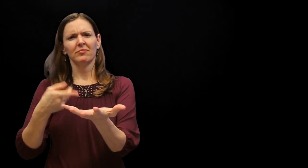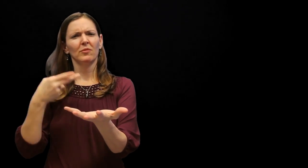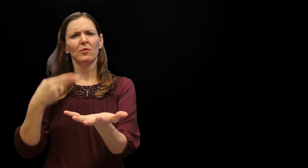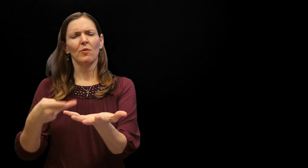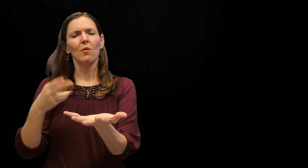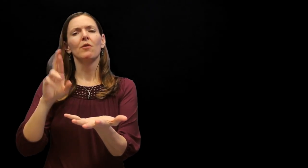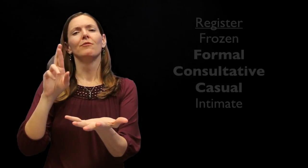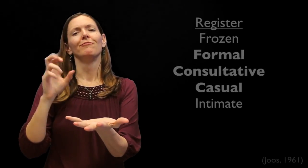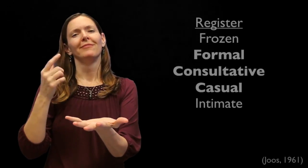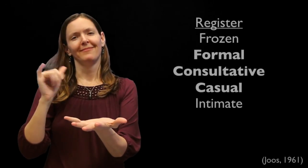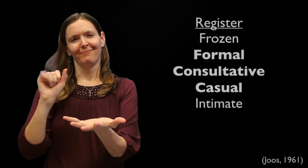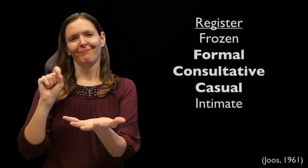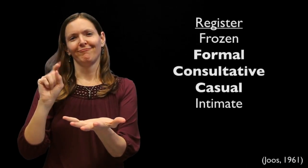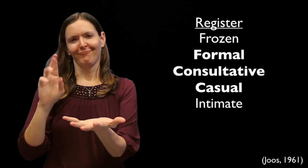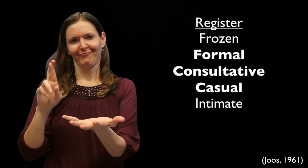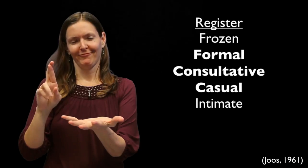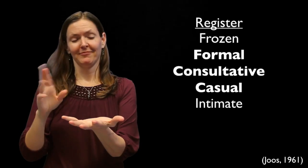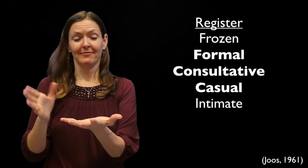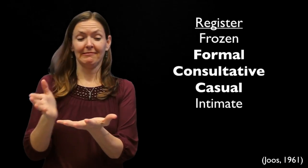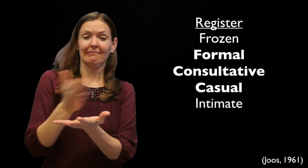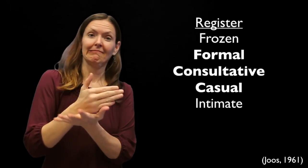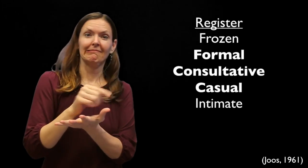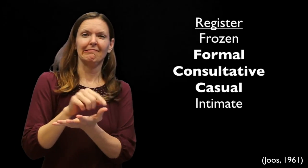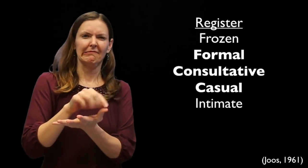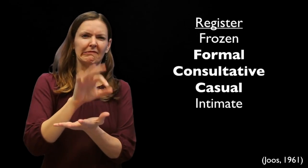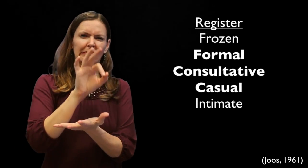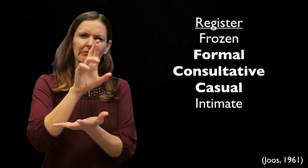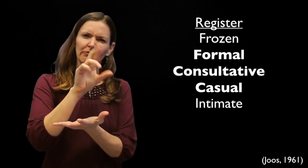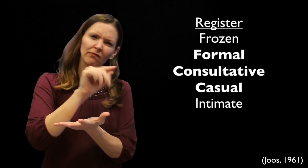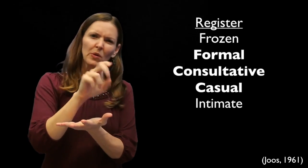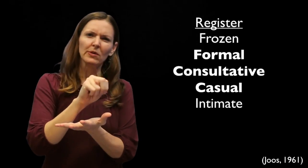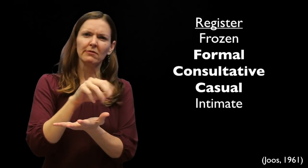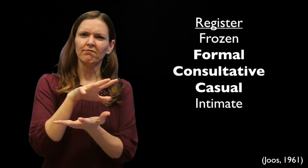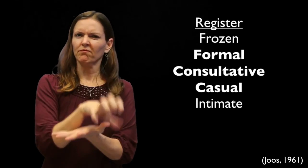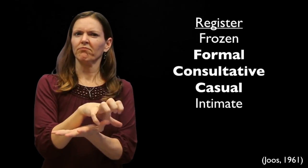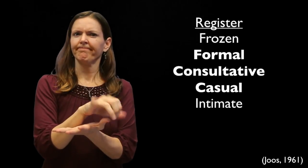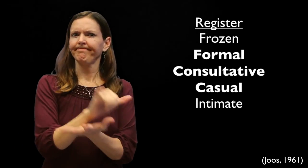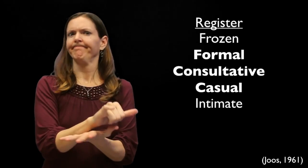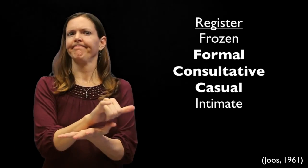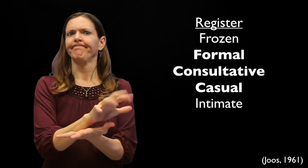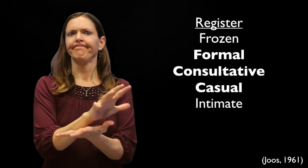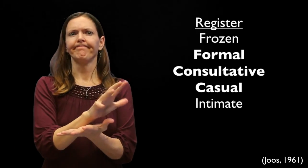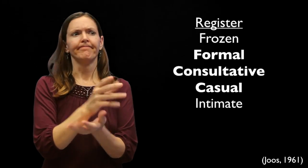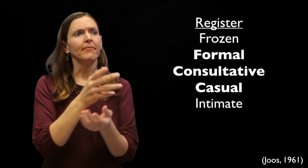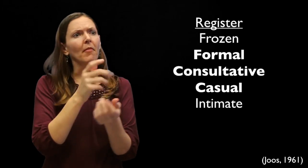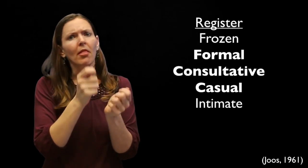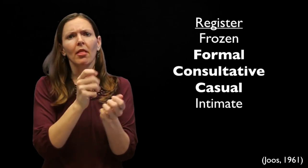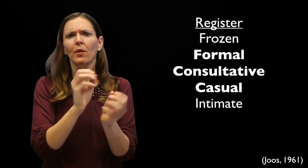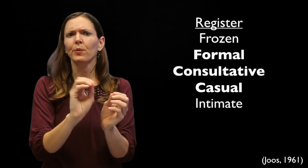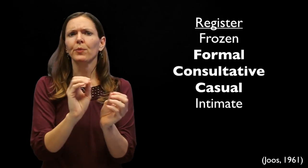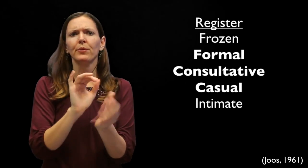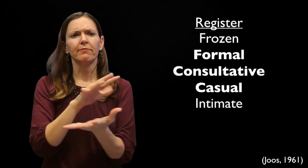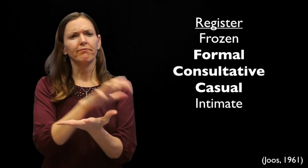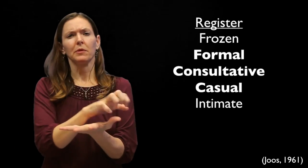This is called language register. First is called "frozen" - the language there is frozen, and there are no changes.